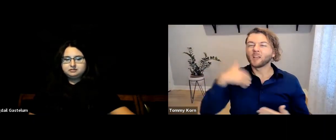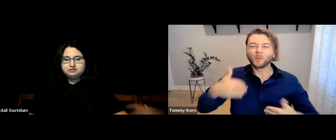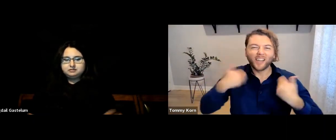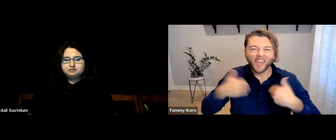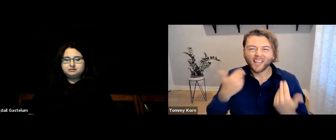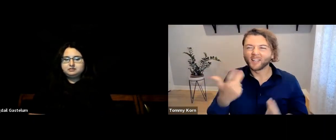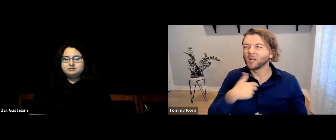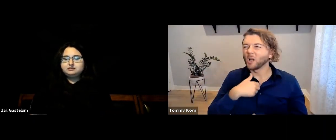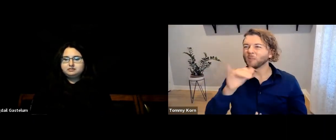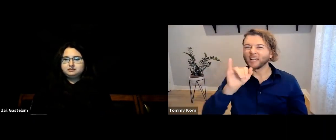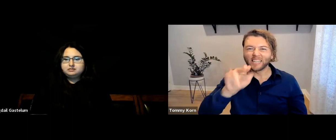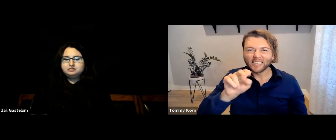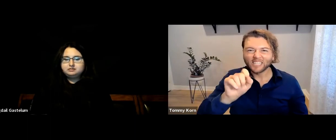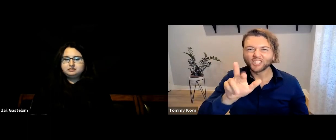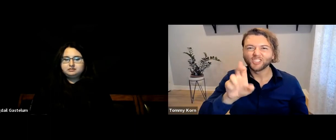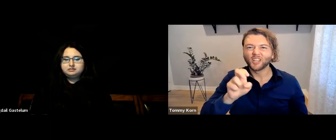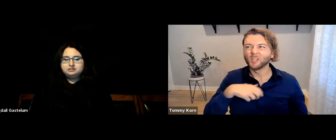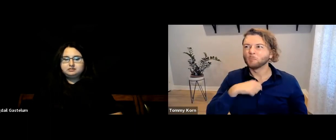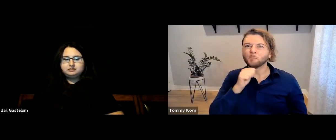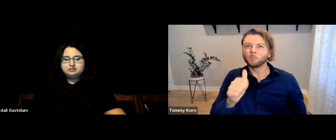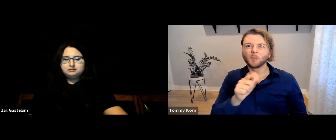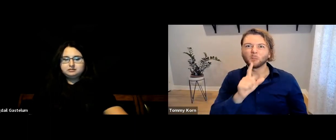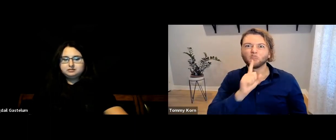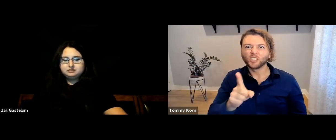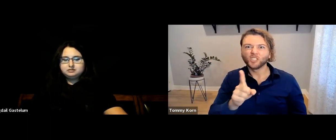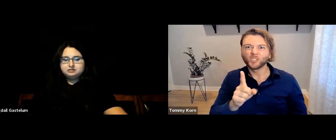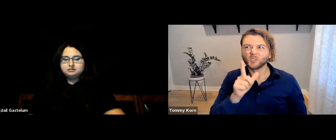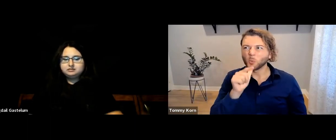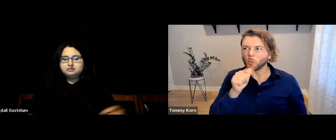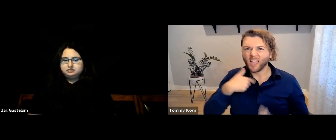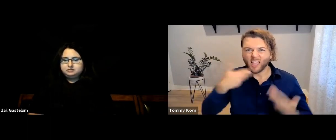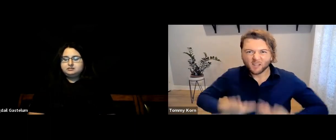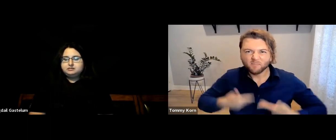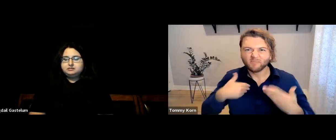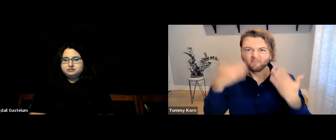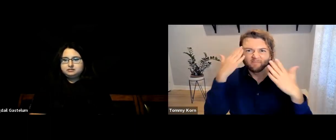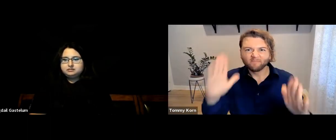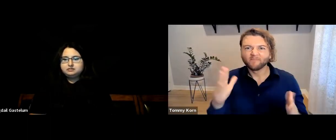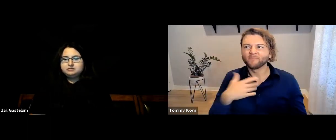I was so young and internally, I wasn’t sure who I was.